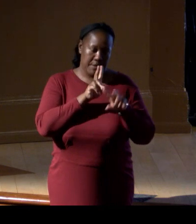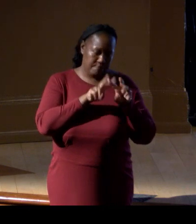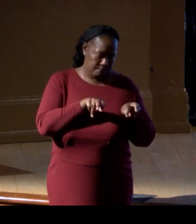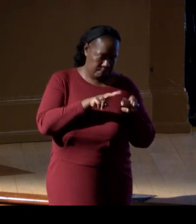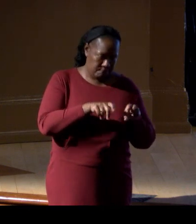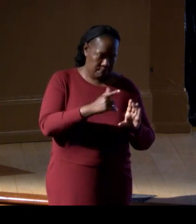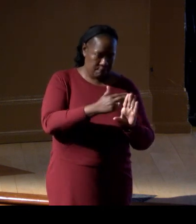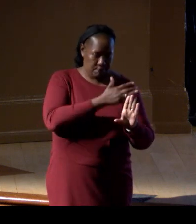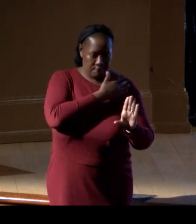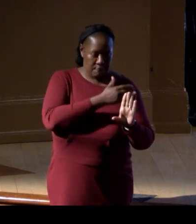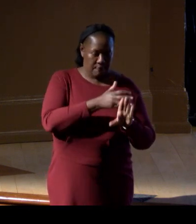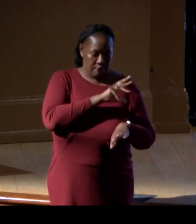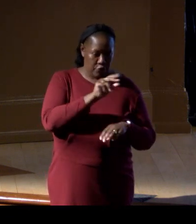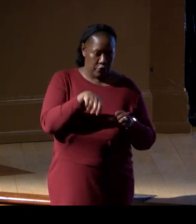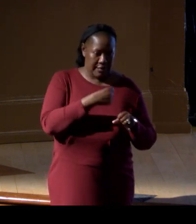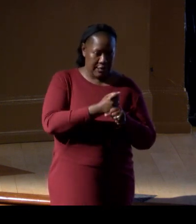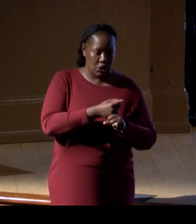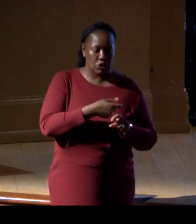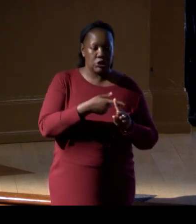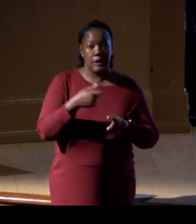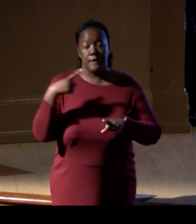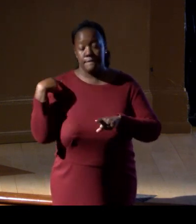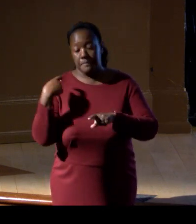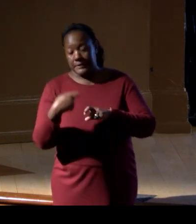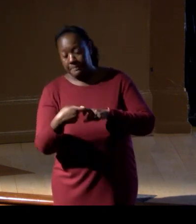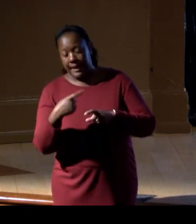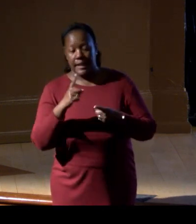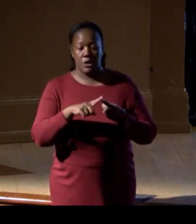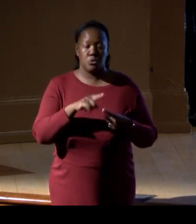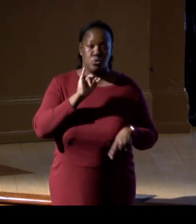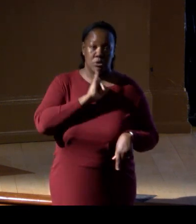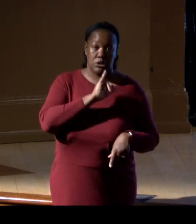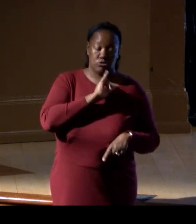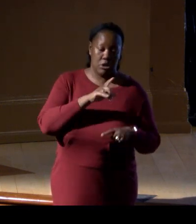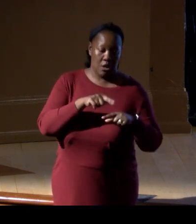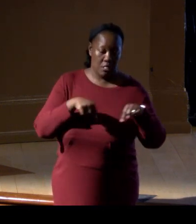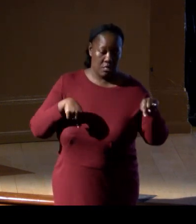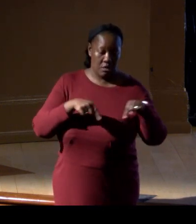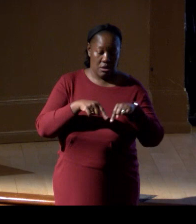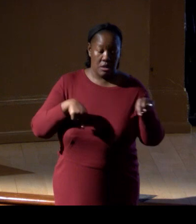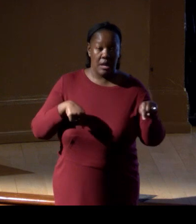along the Mediterranean from Spain all the way to Israel, and there is this gradient of temperature.